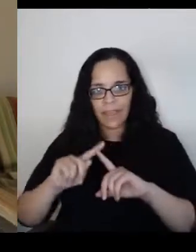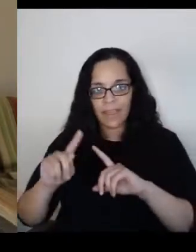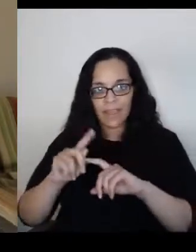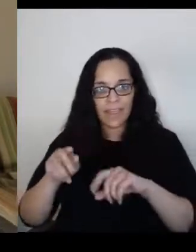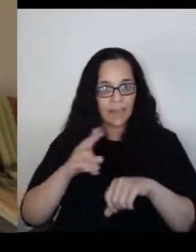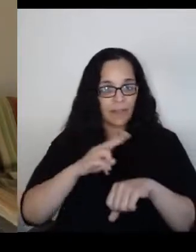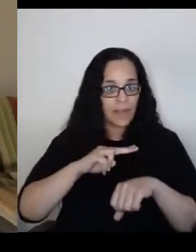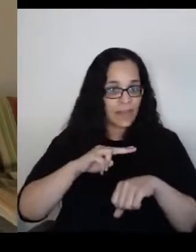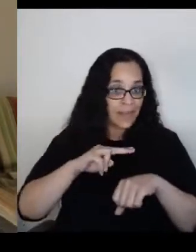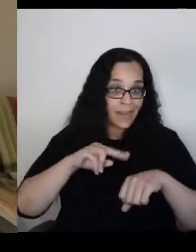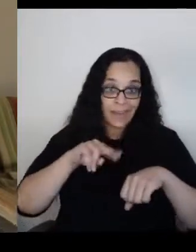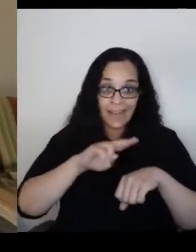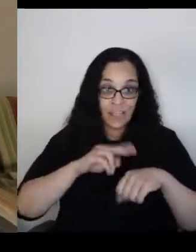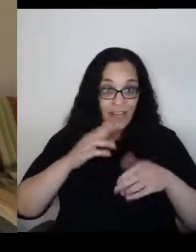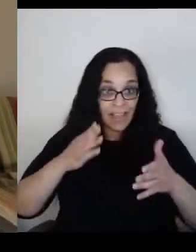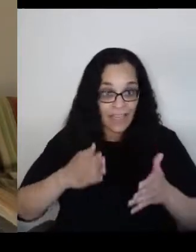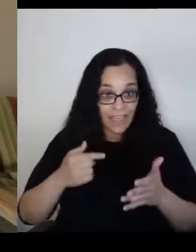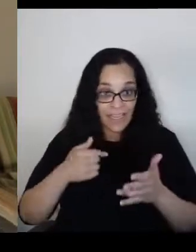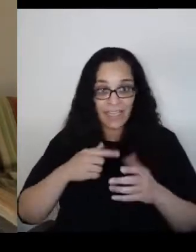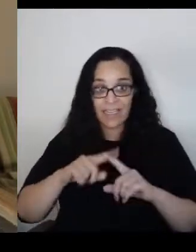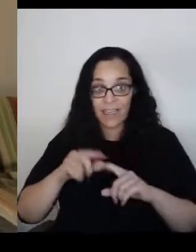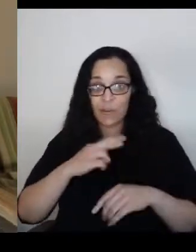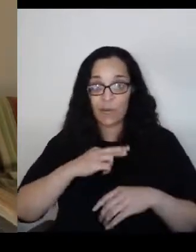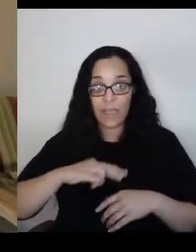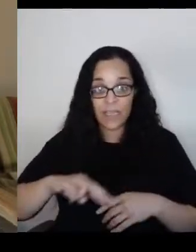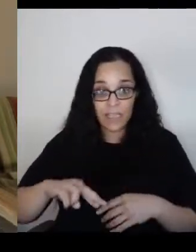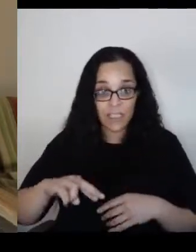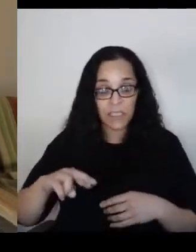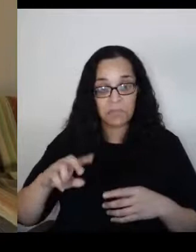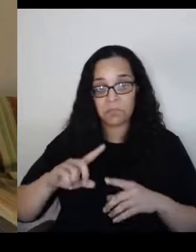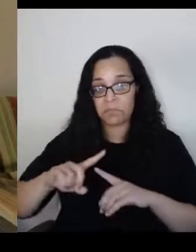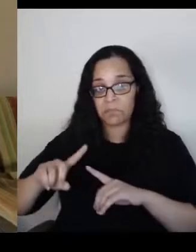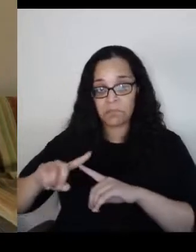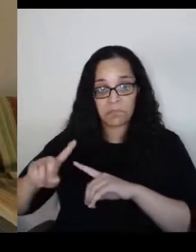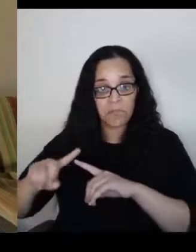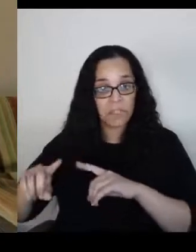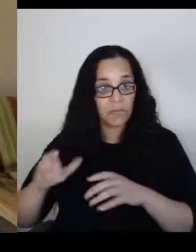different religions, different cultures.